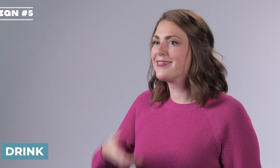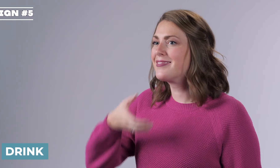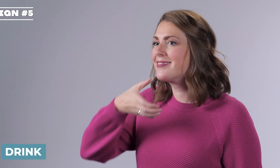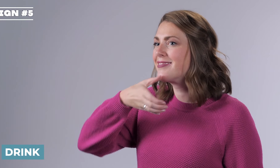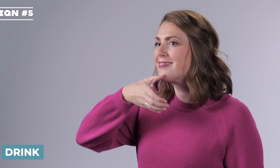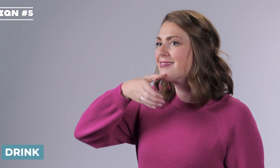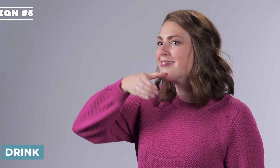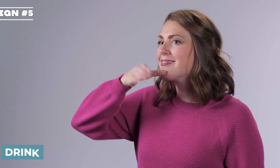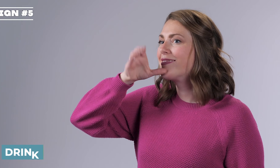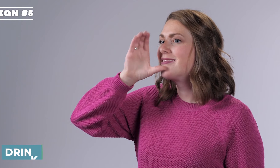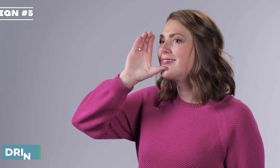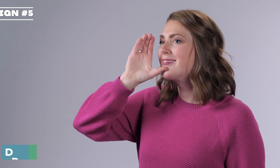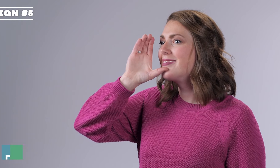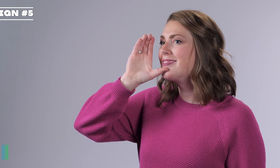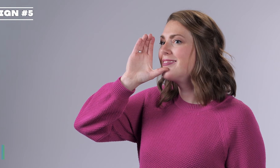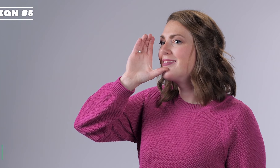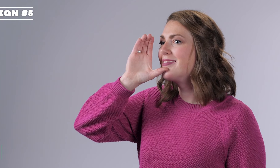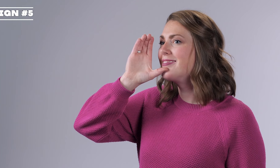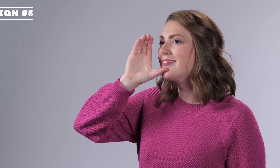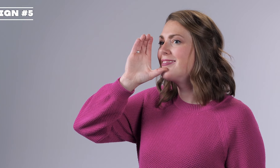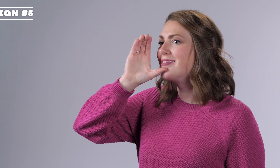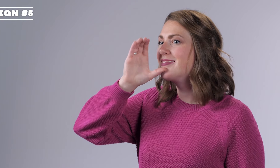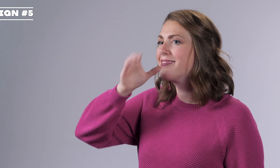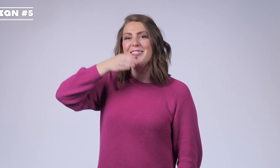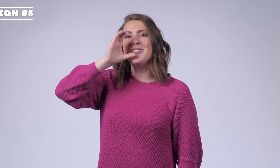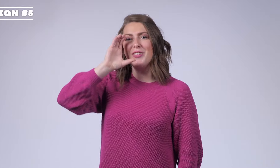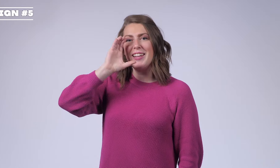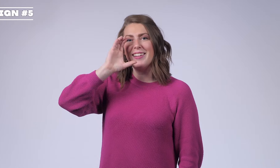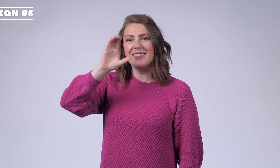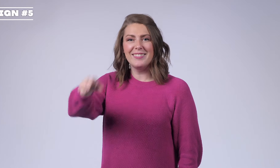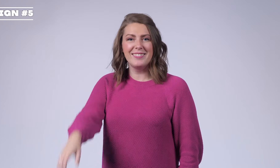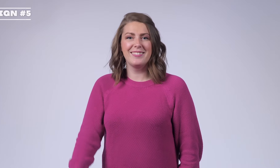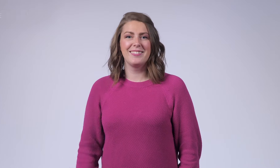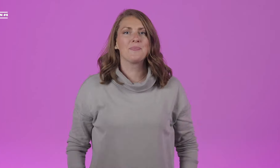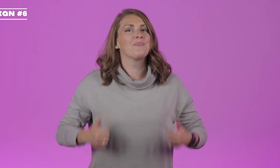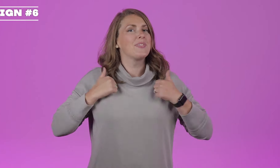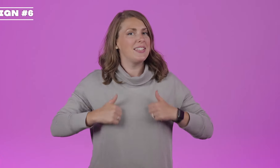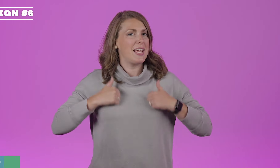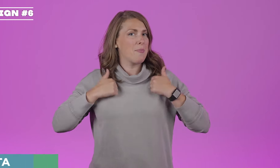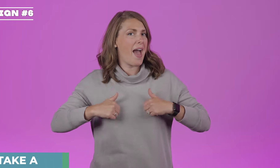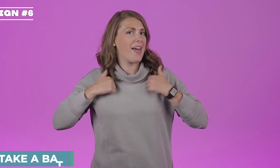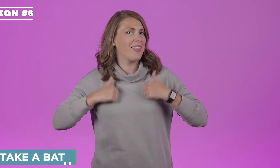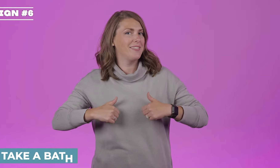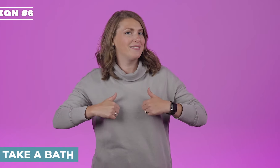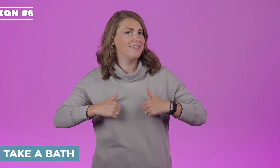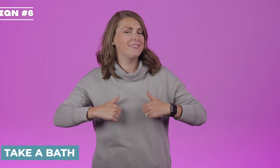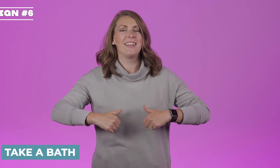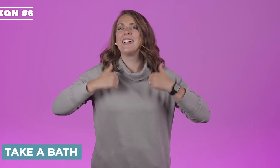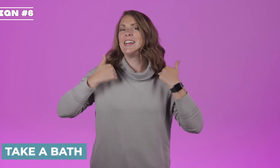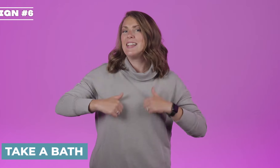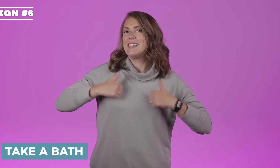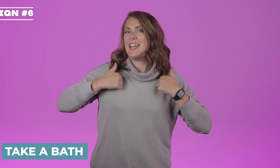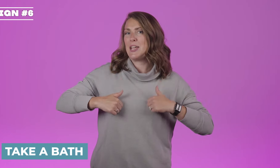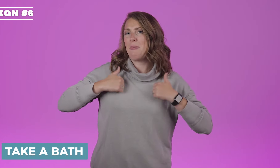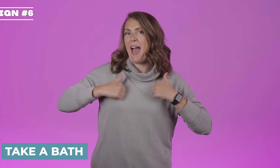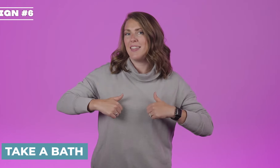it's like you're holding the cup and drinking it, 'drink'. 'Take a bath', 'take a bath',